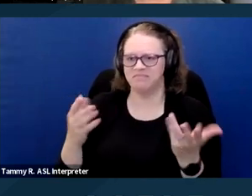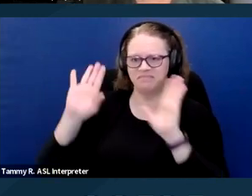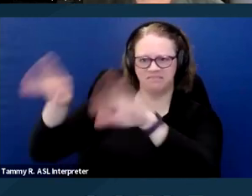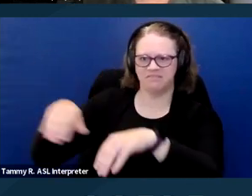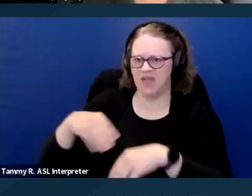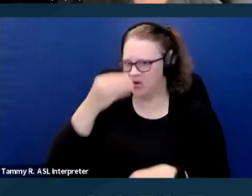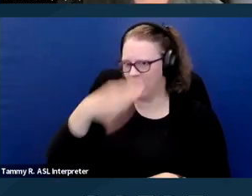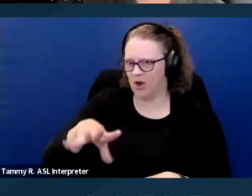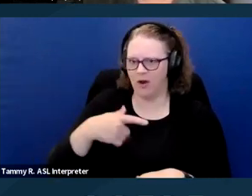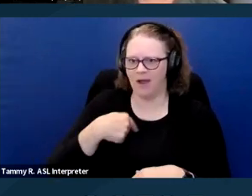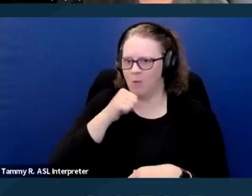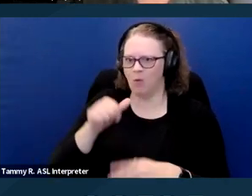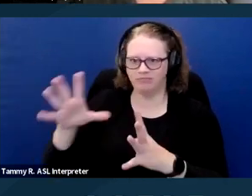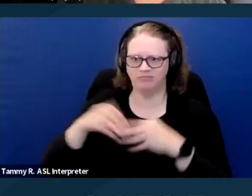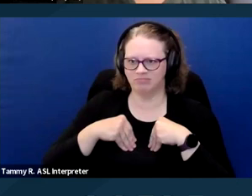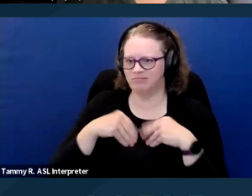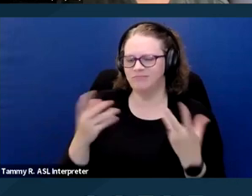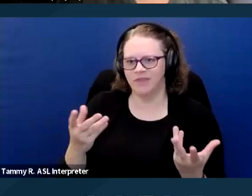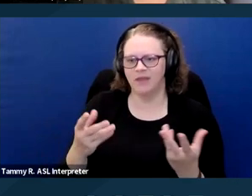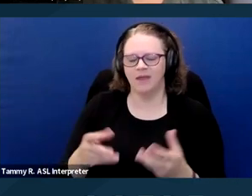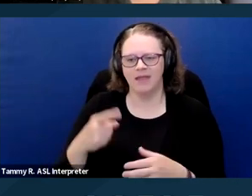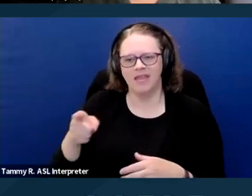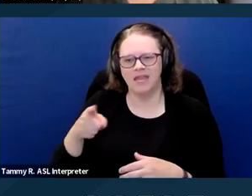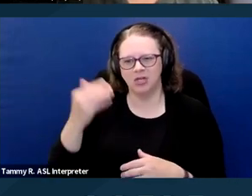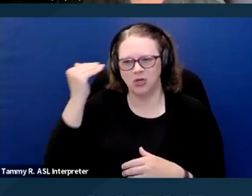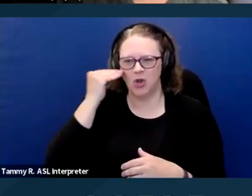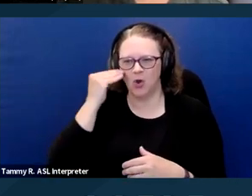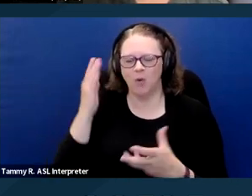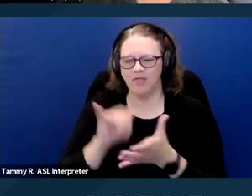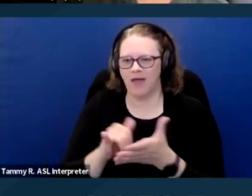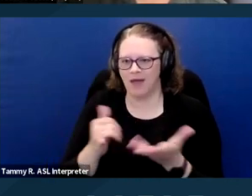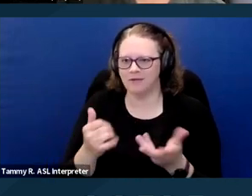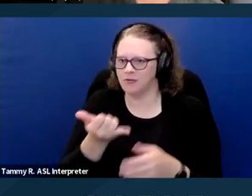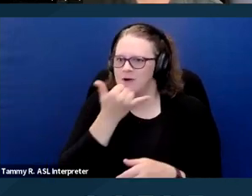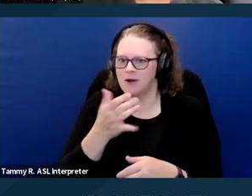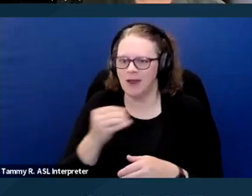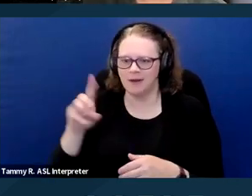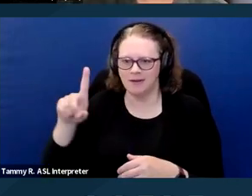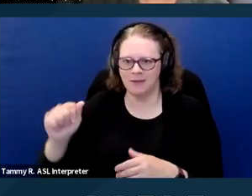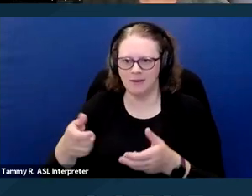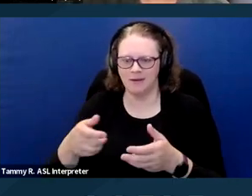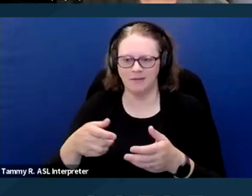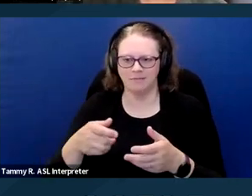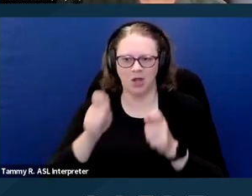what he was doing was wrong and that a disability related accommodation was being requested. Next slide please.